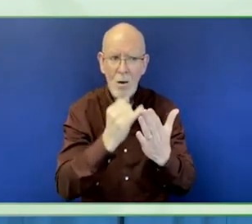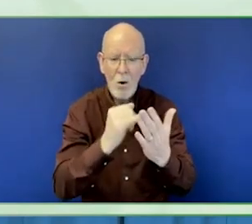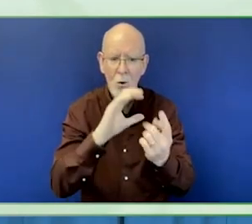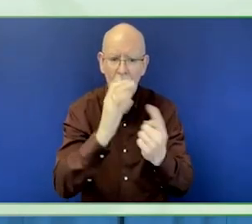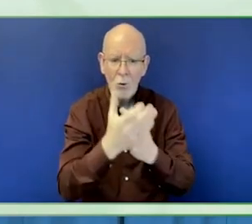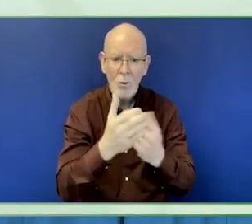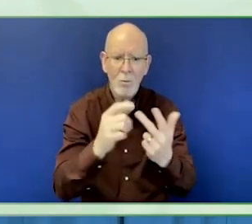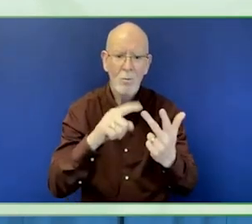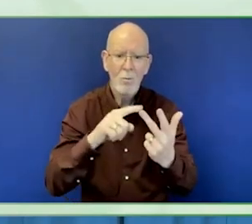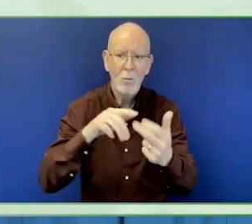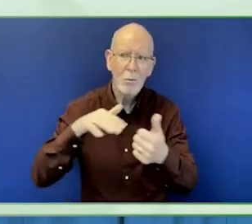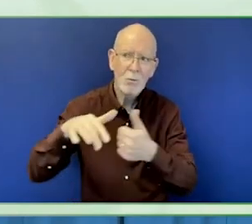youth.